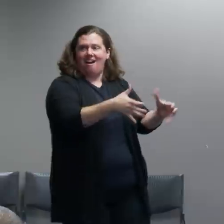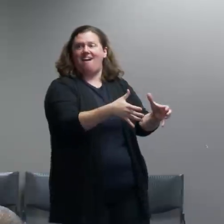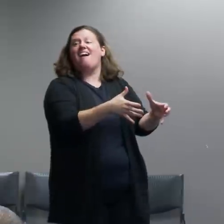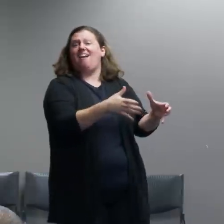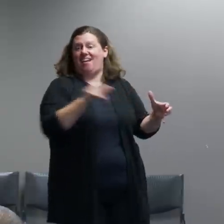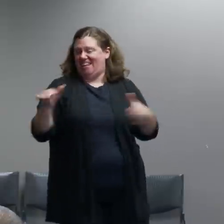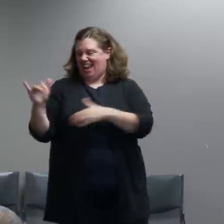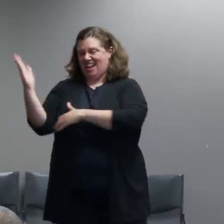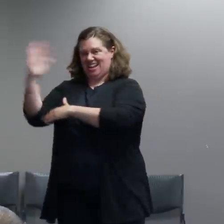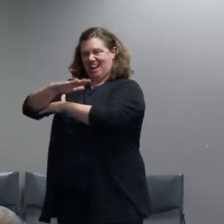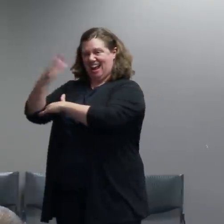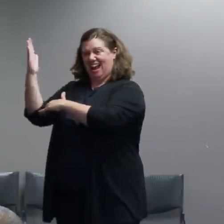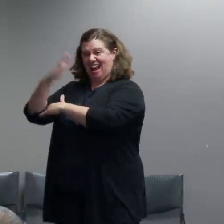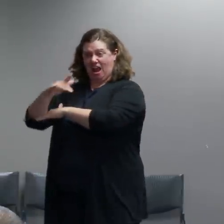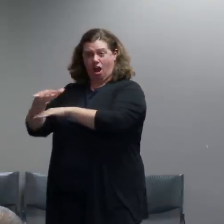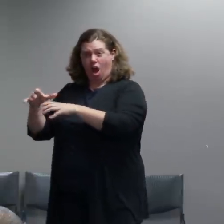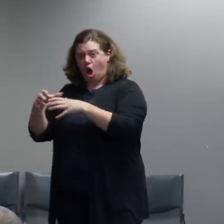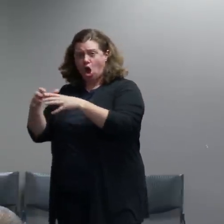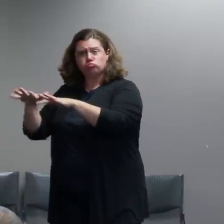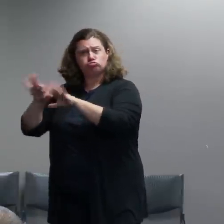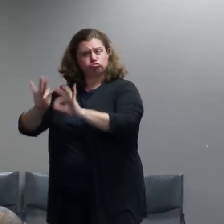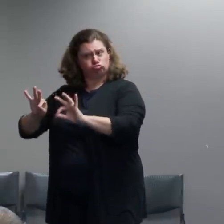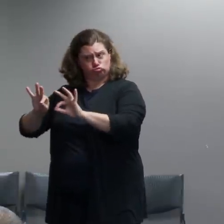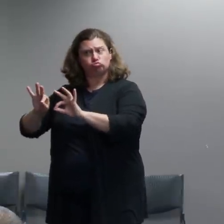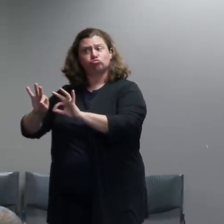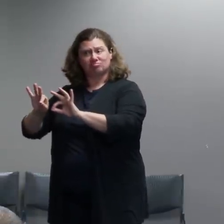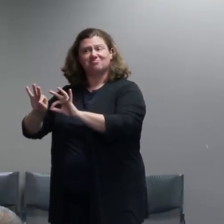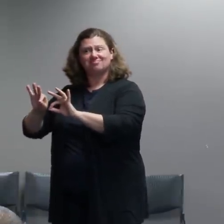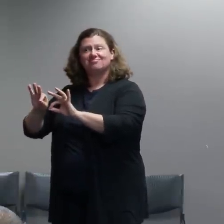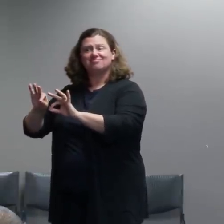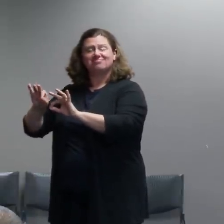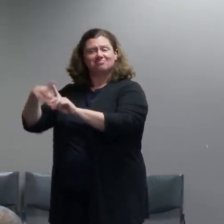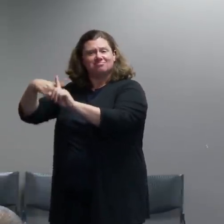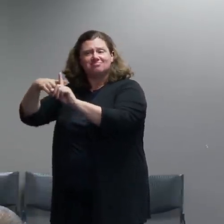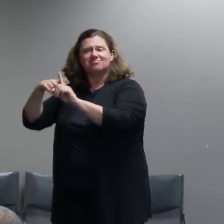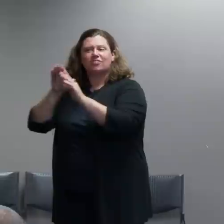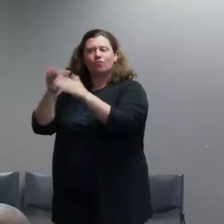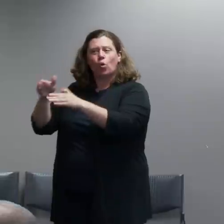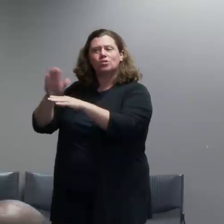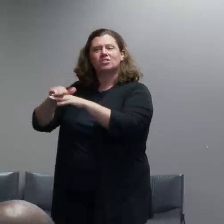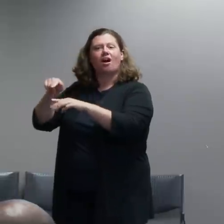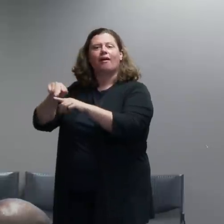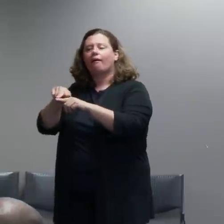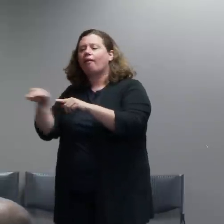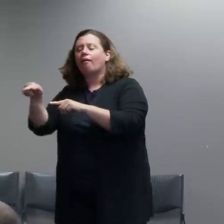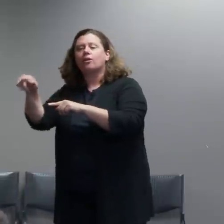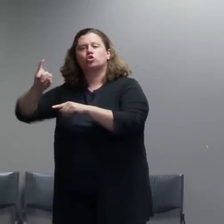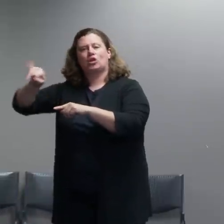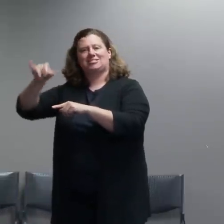and focus their energy on the Justice Center.